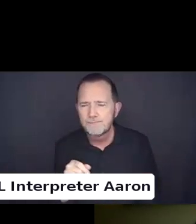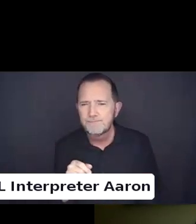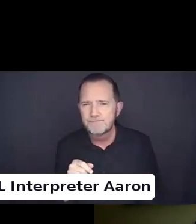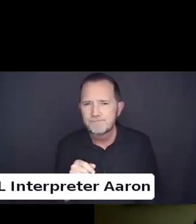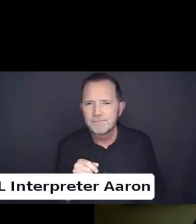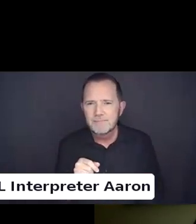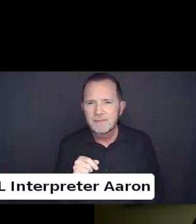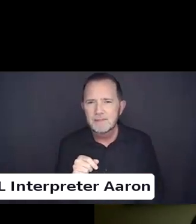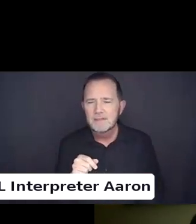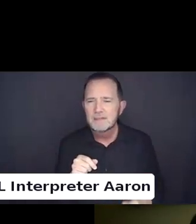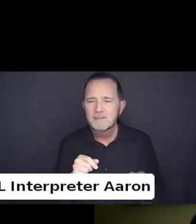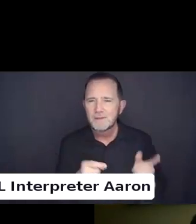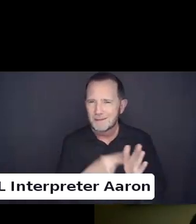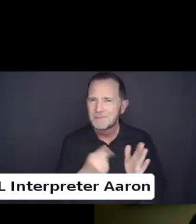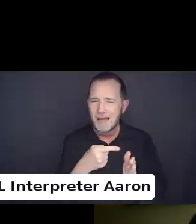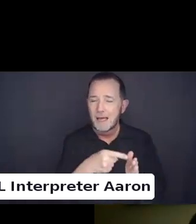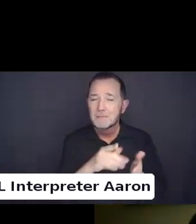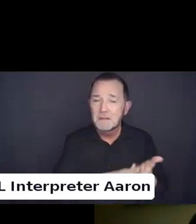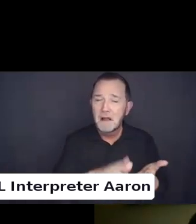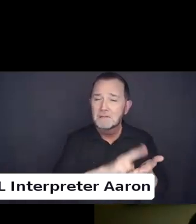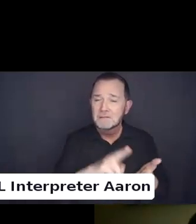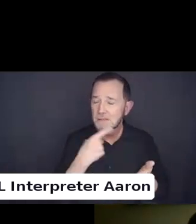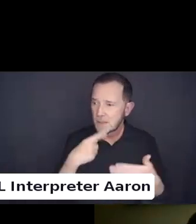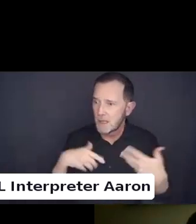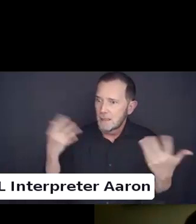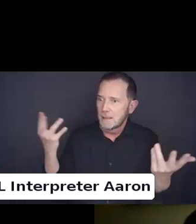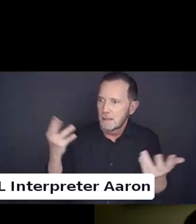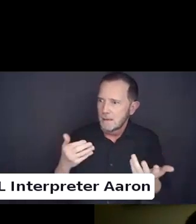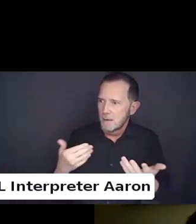Our pushback on types of accommodations for people who traditionally did not conceive